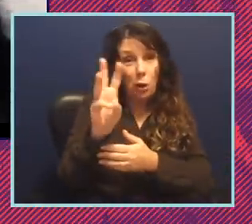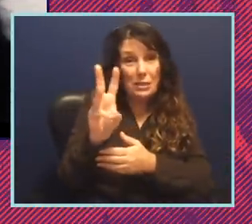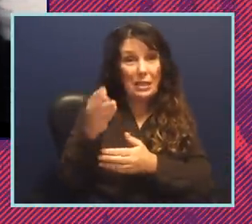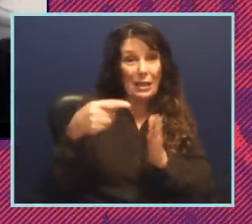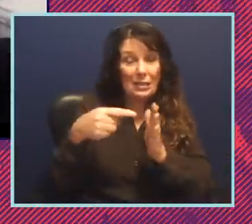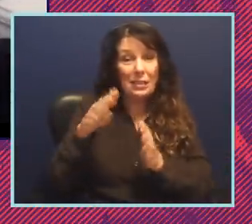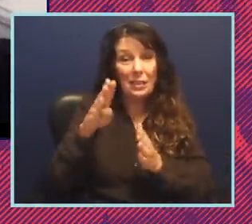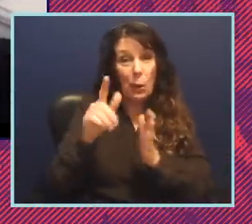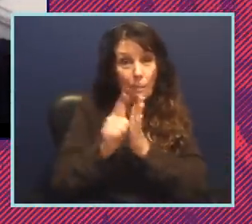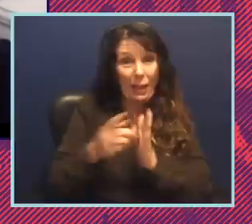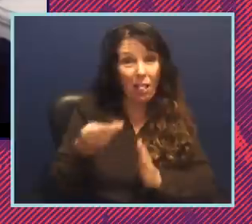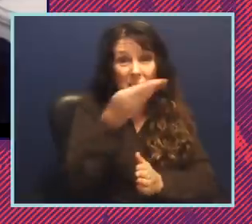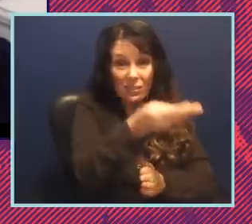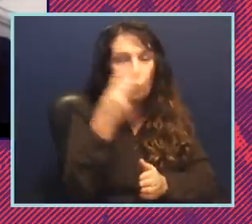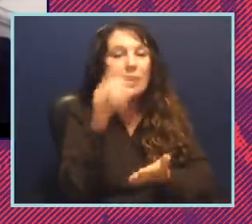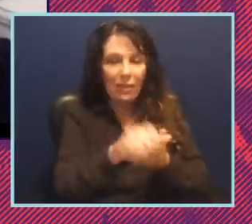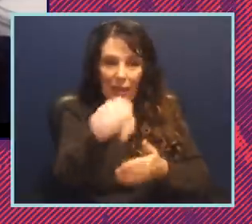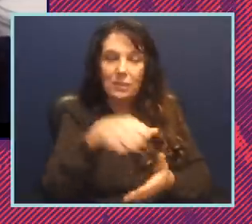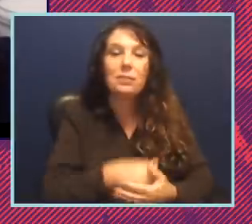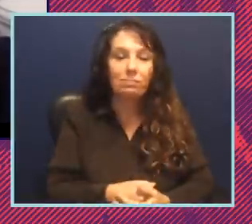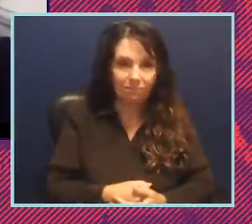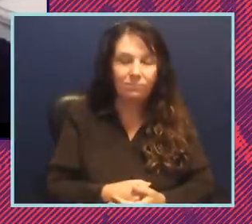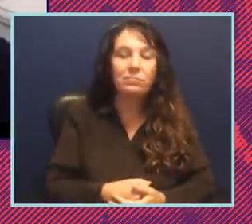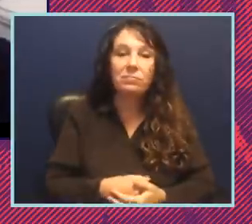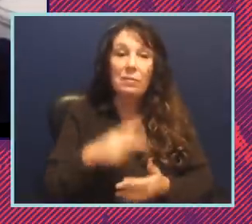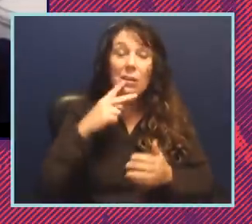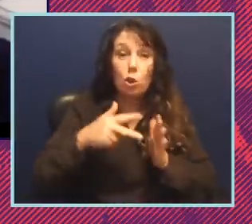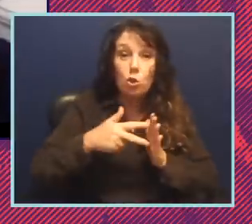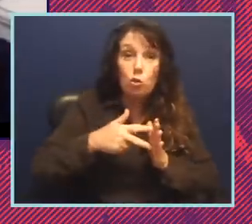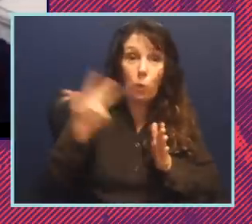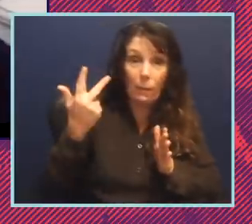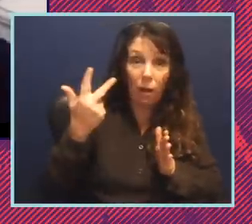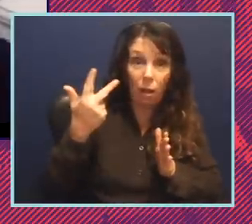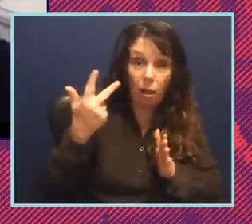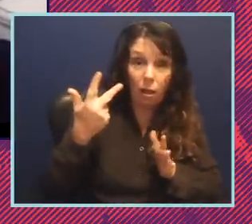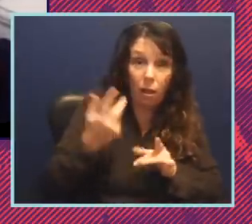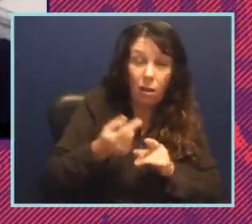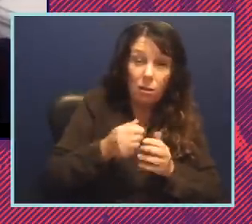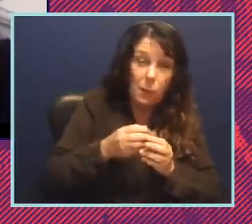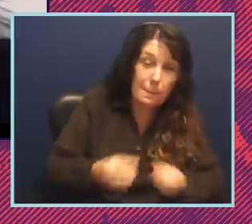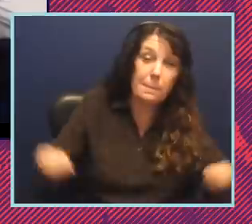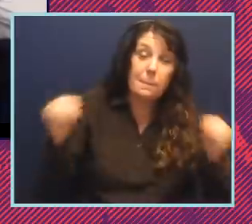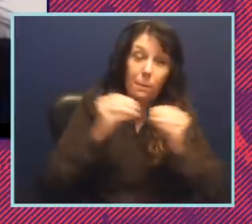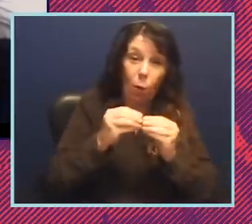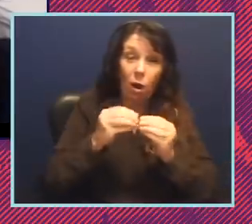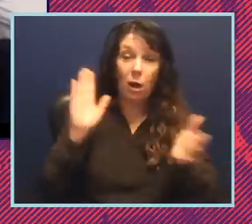we are seeing that and that is triple the number that we saw at this point in time last year. So